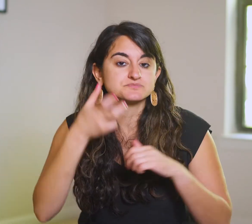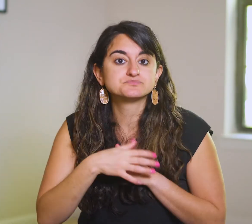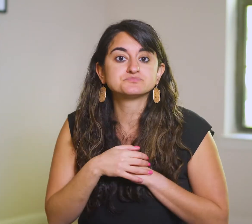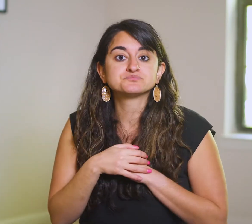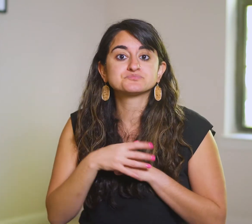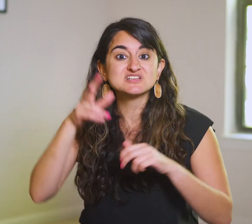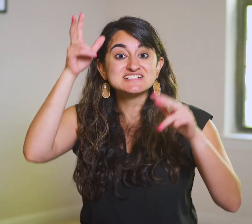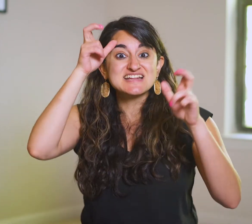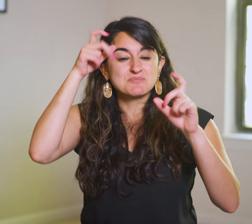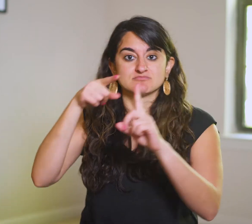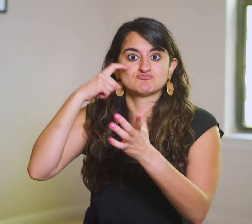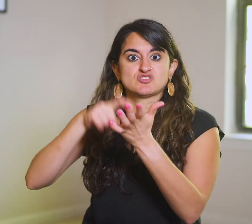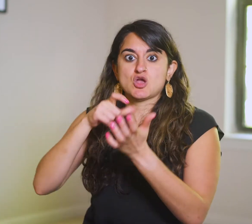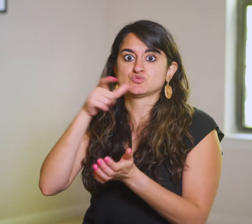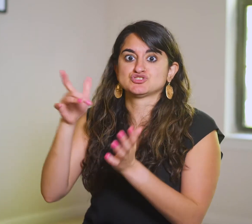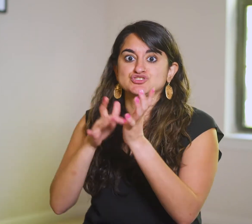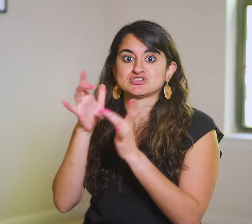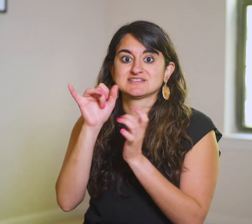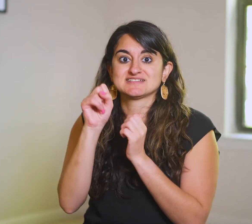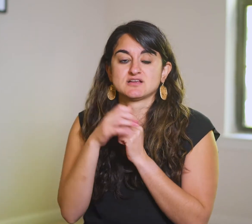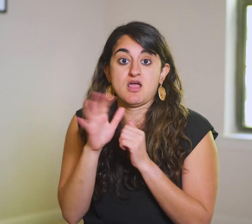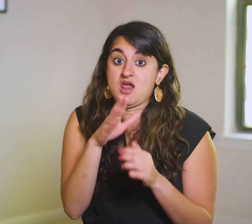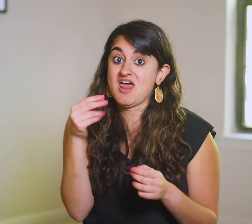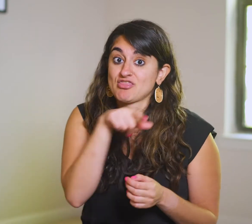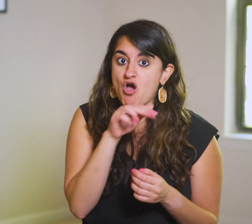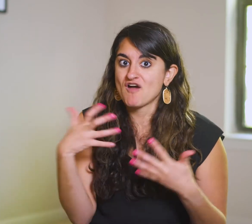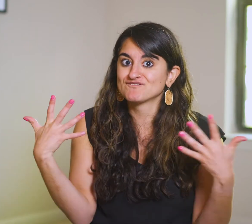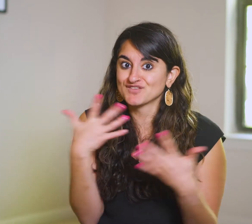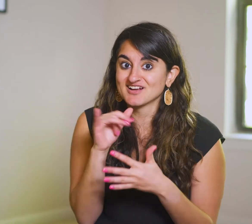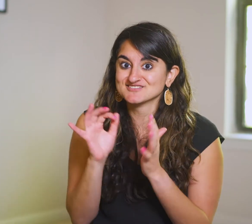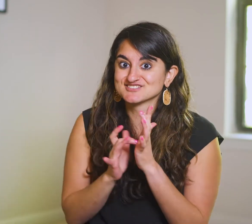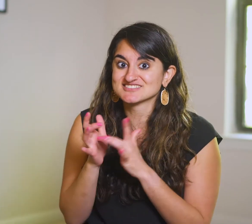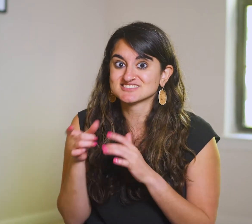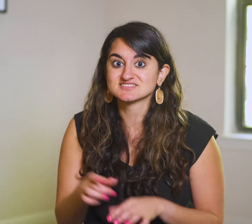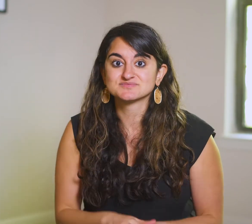Demons recognize Him and are afraid of Him.